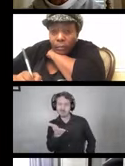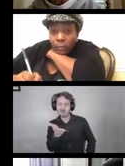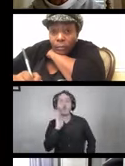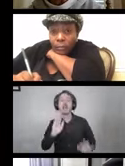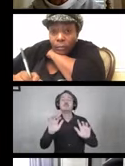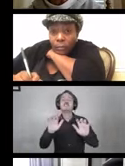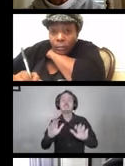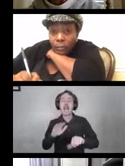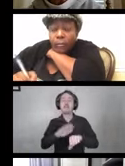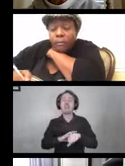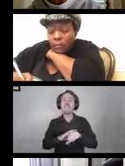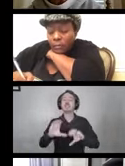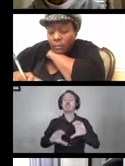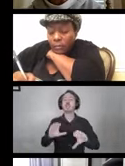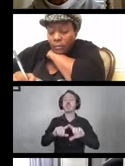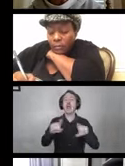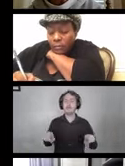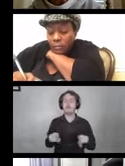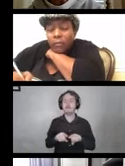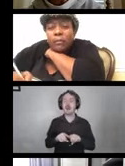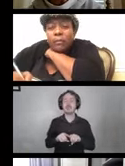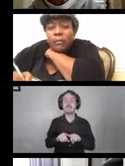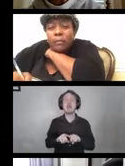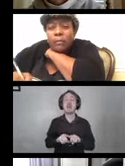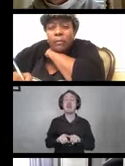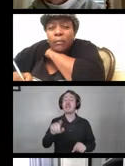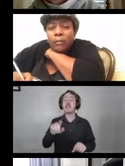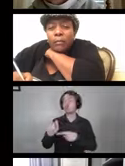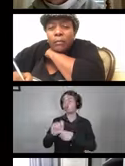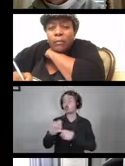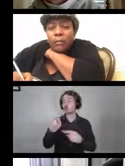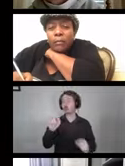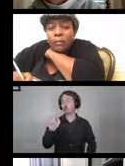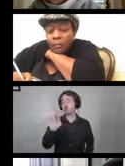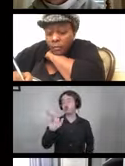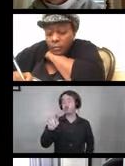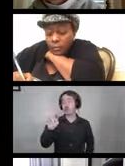training@GATFL.gatech.edu.